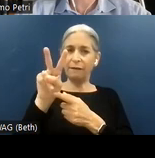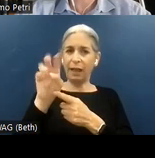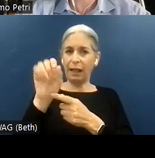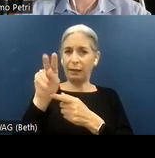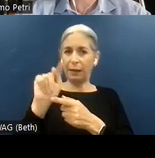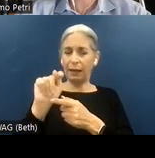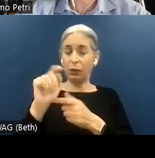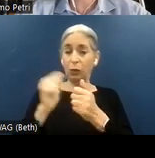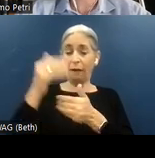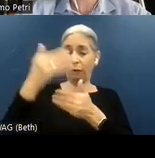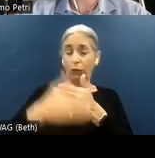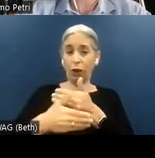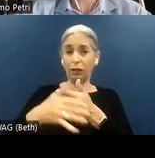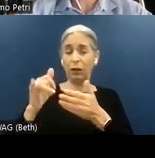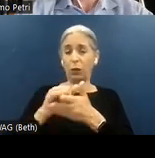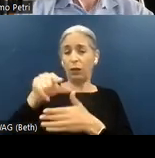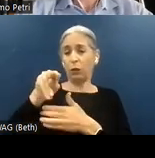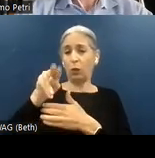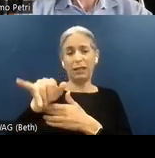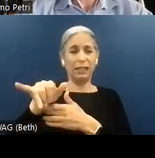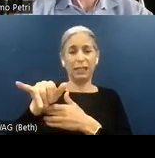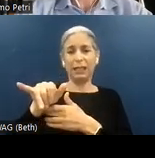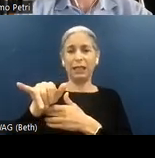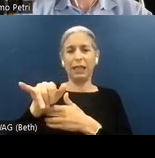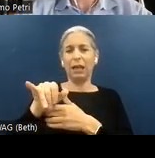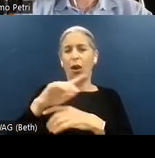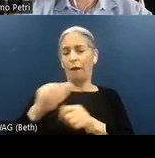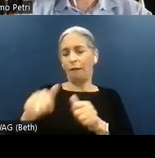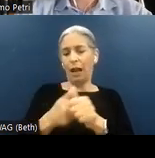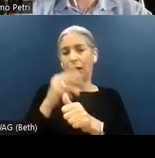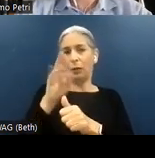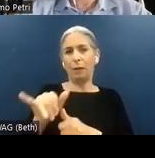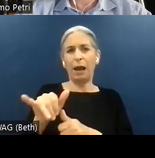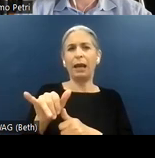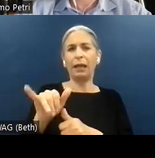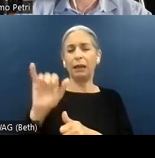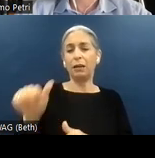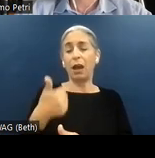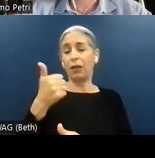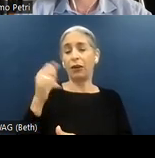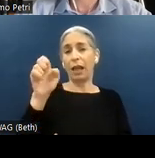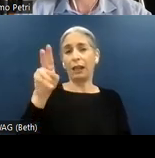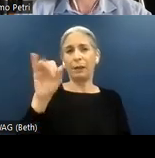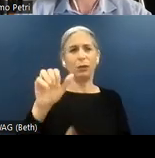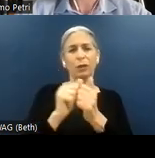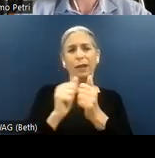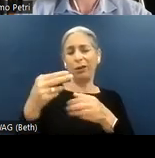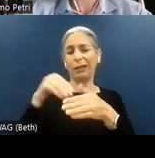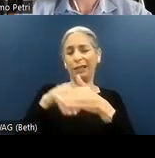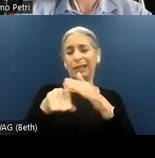with the quantity text inside, followed by a select element without any accessible name.